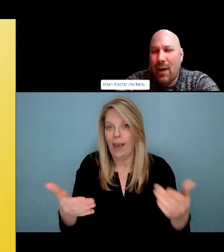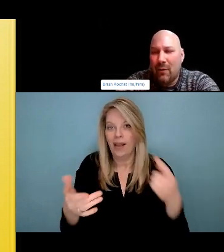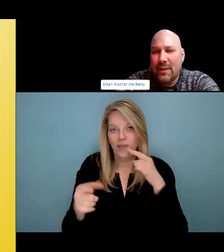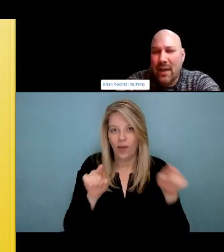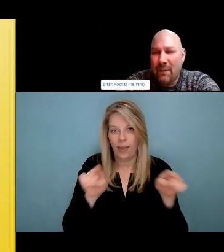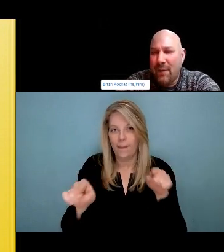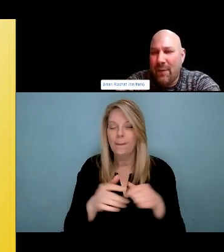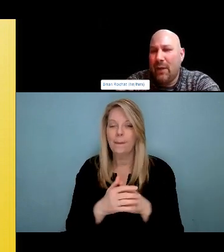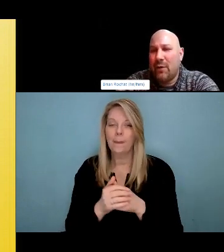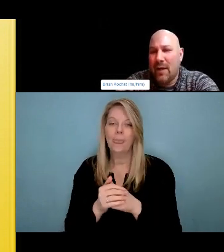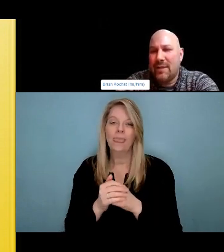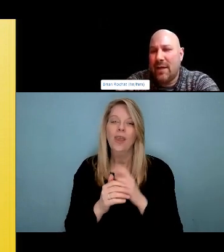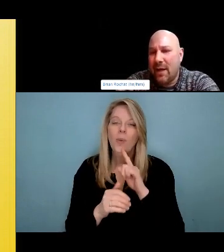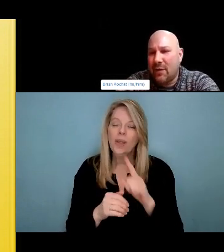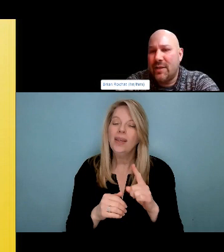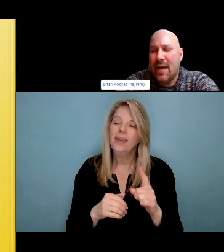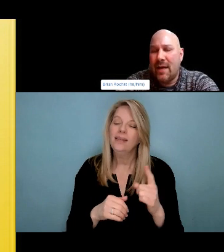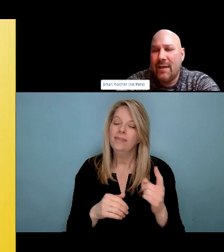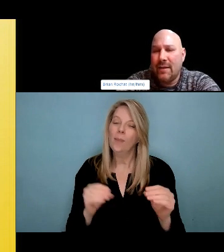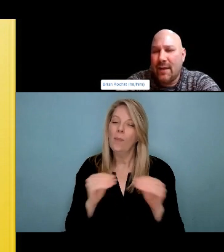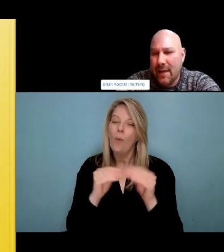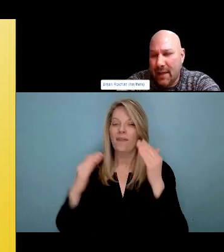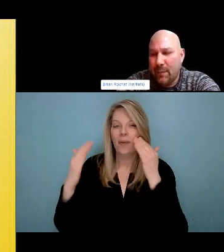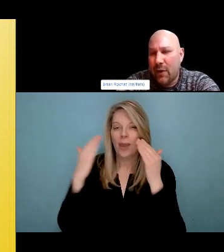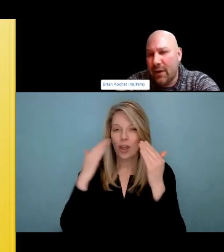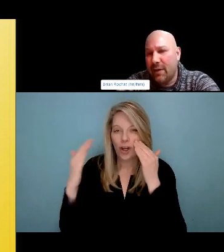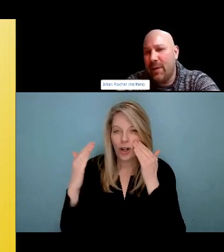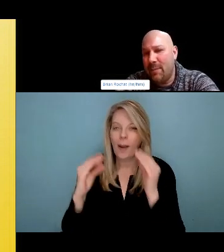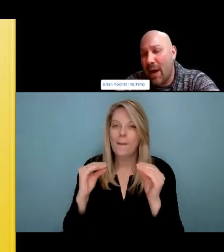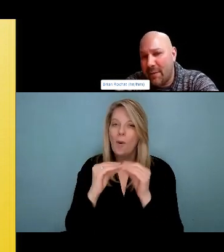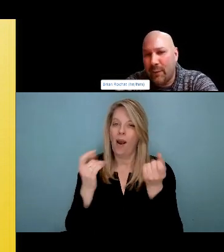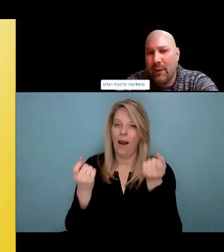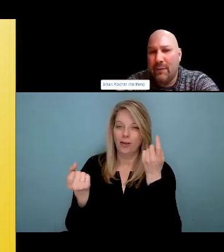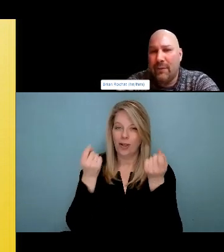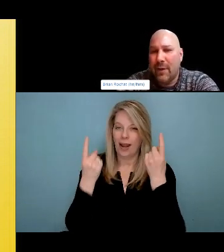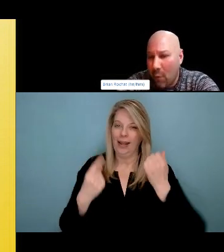Fentanyl's test strips and benzl test strips. Those are all in a package.